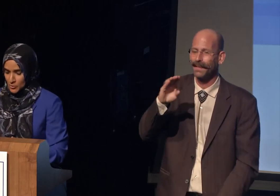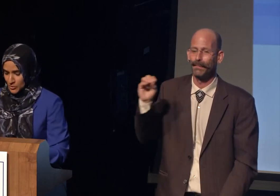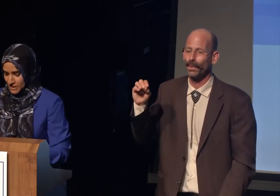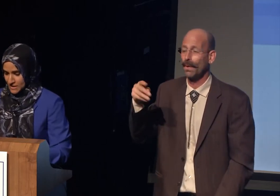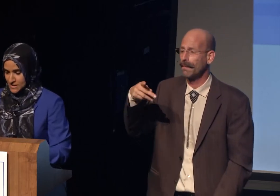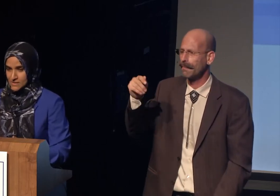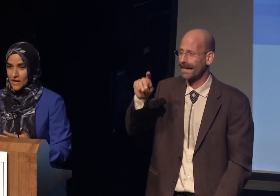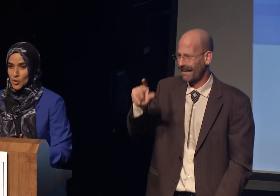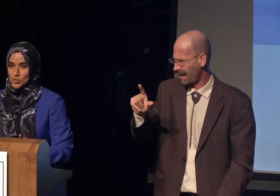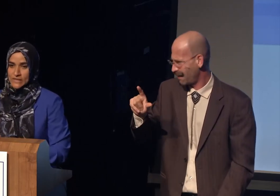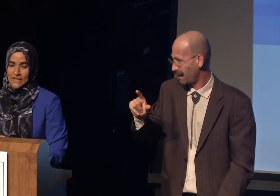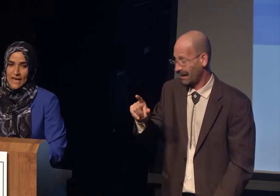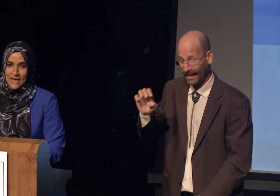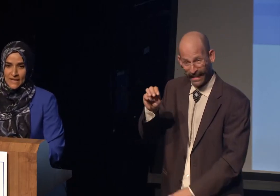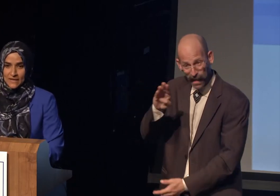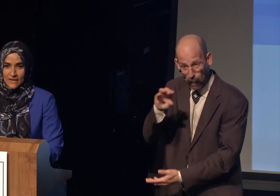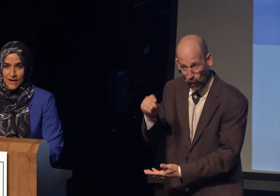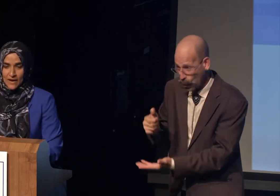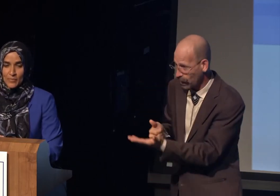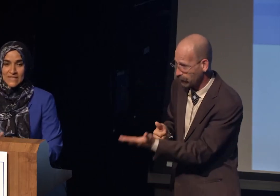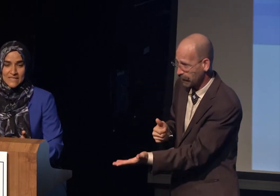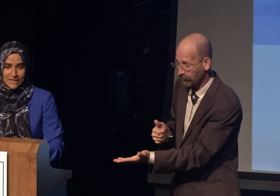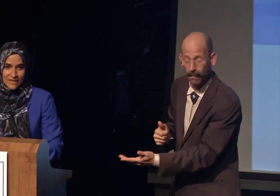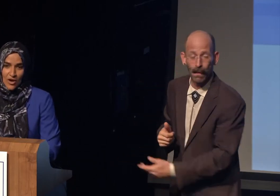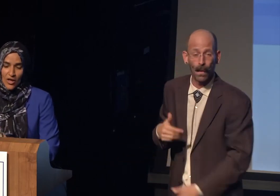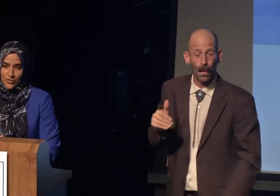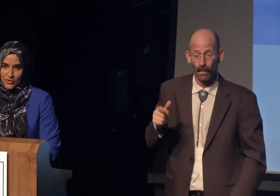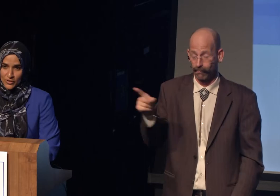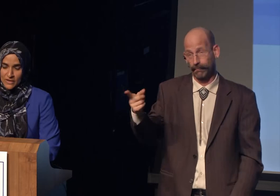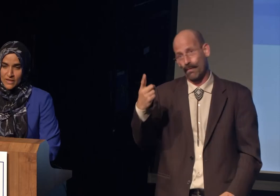Eboo is not only a best-selling author,